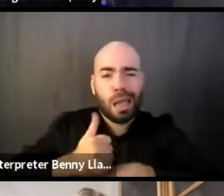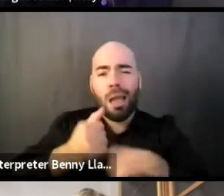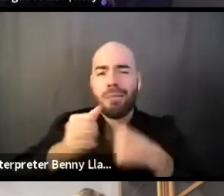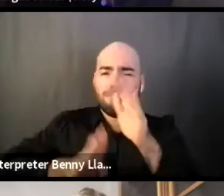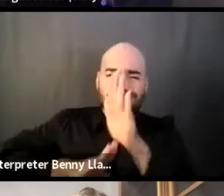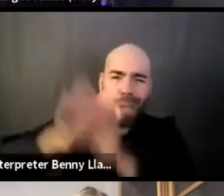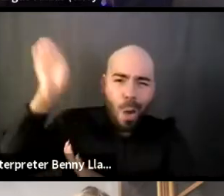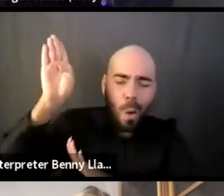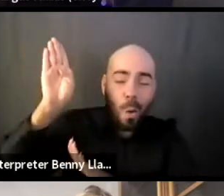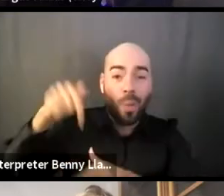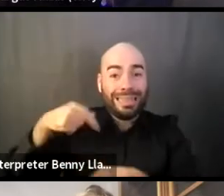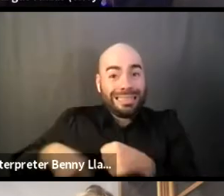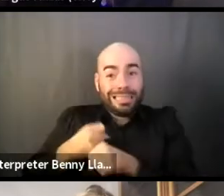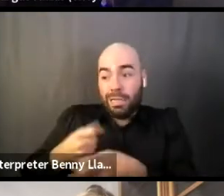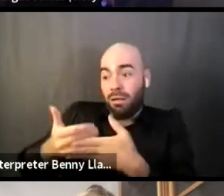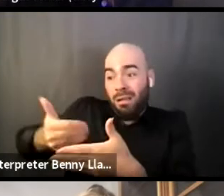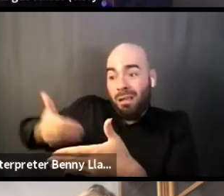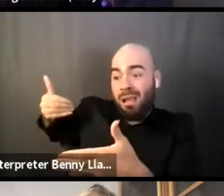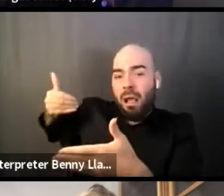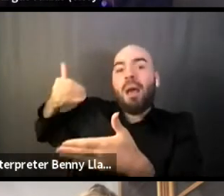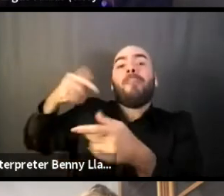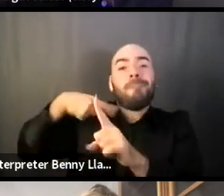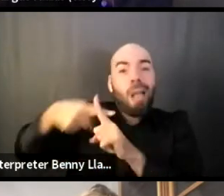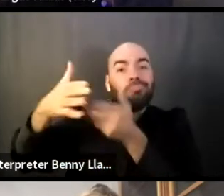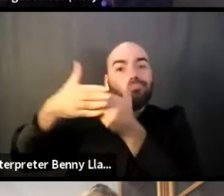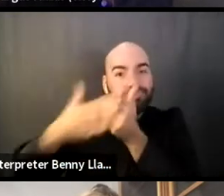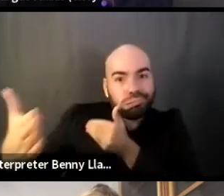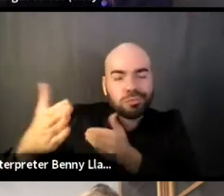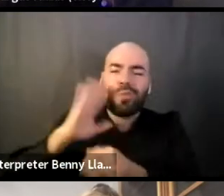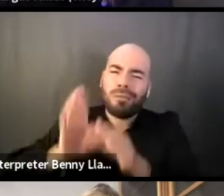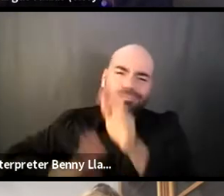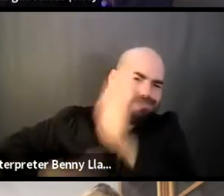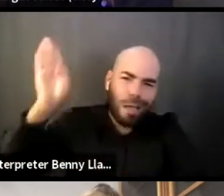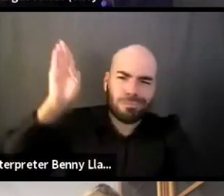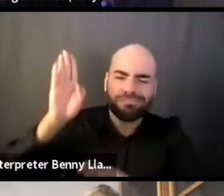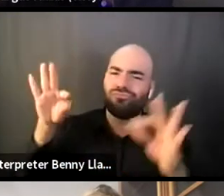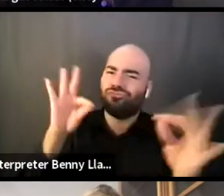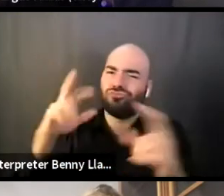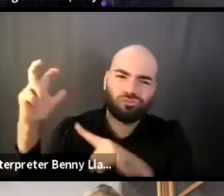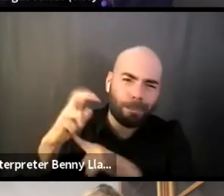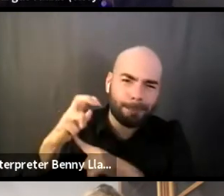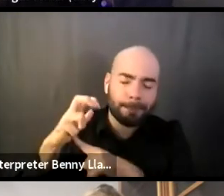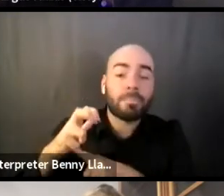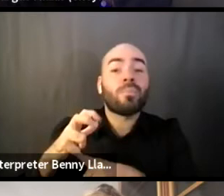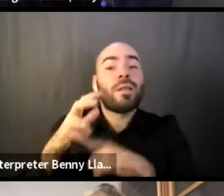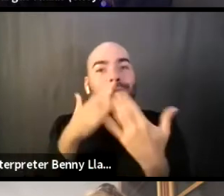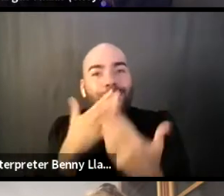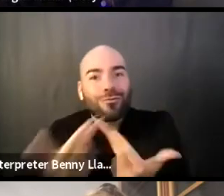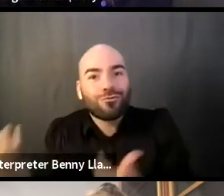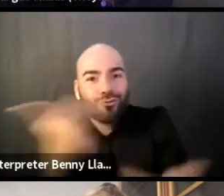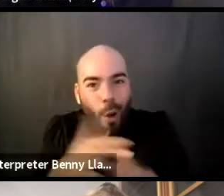and the years to come. So thank you so much for joining us tonight. And as we end, let's finish with our love fest